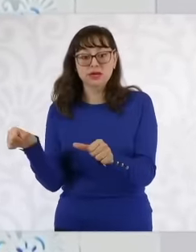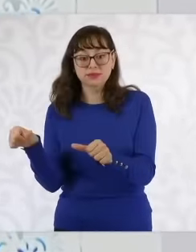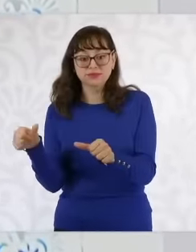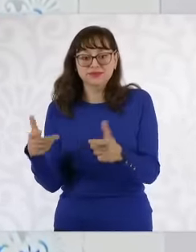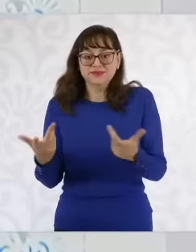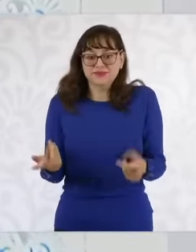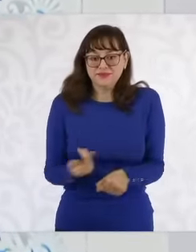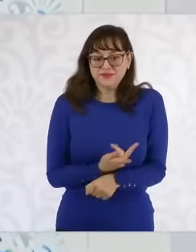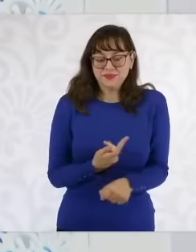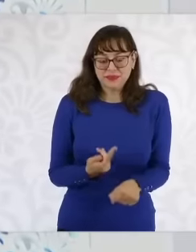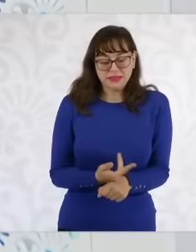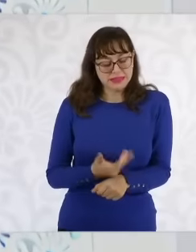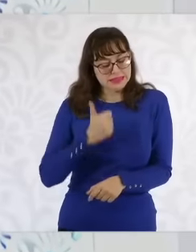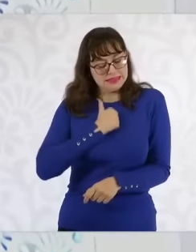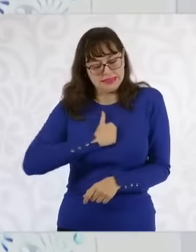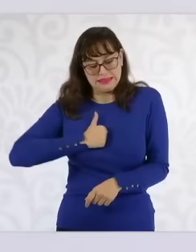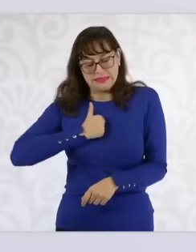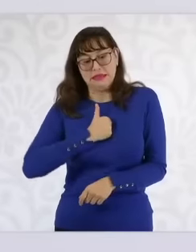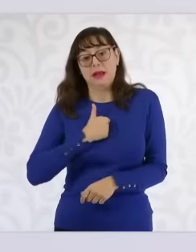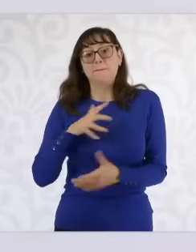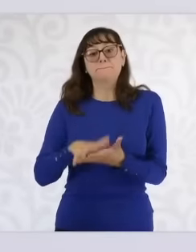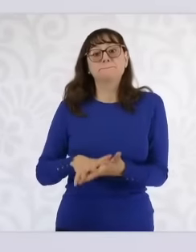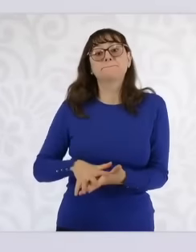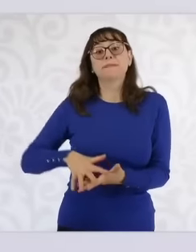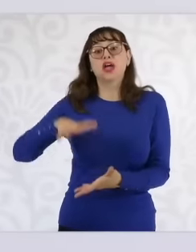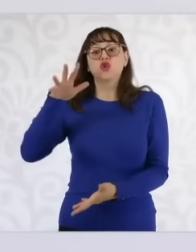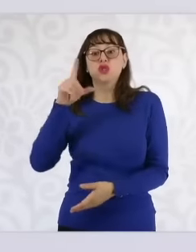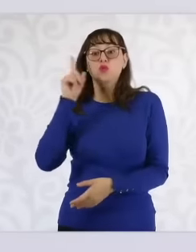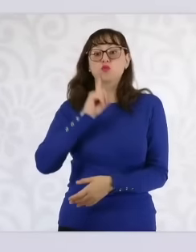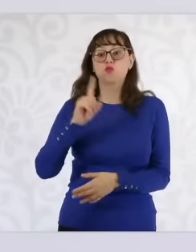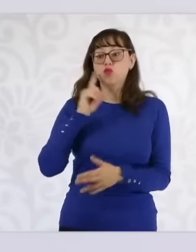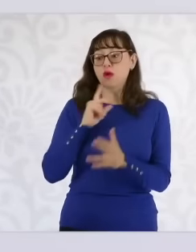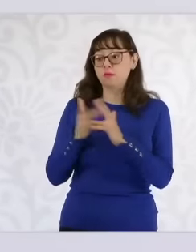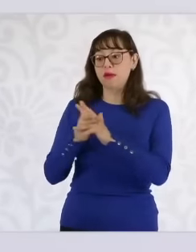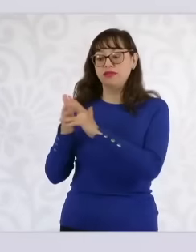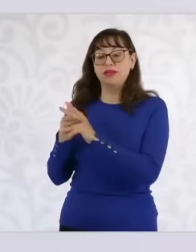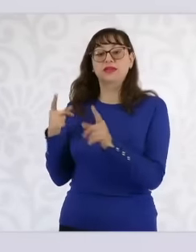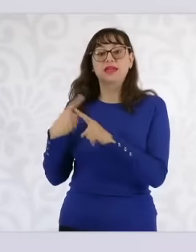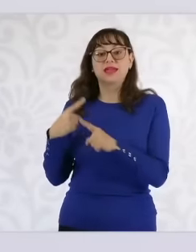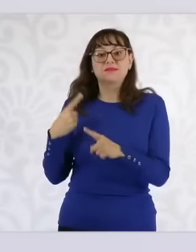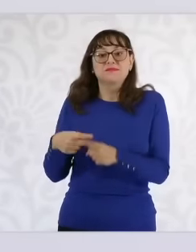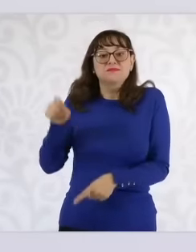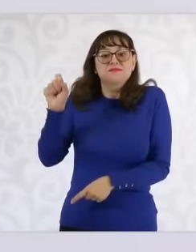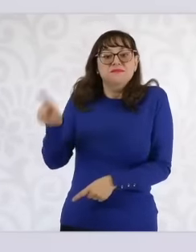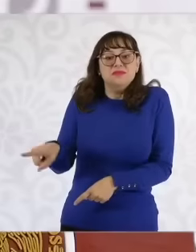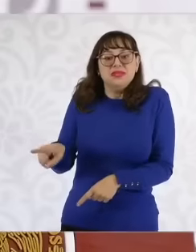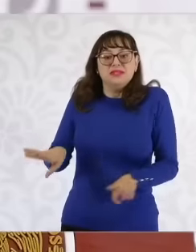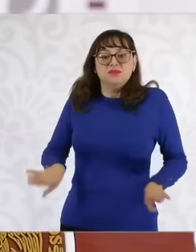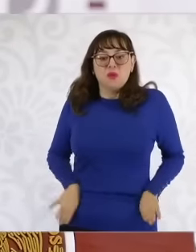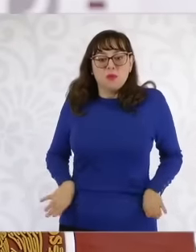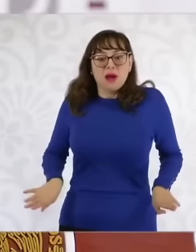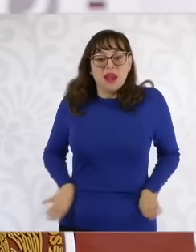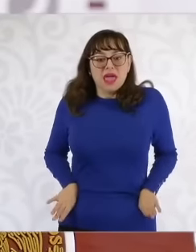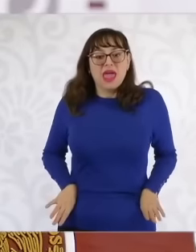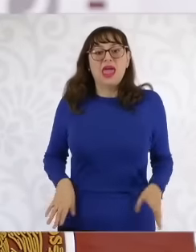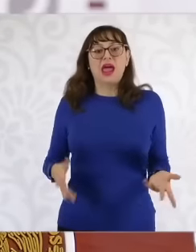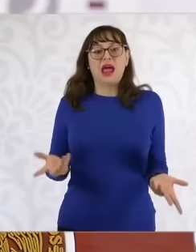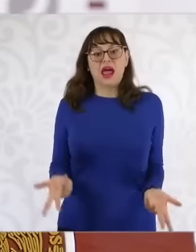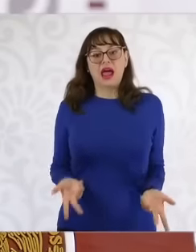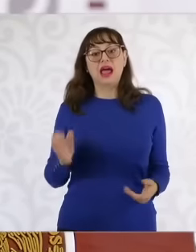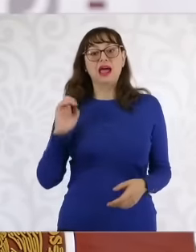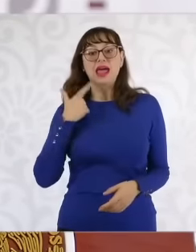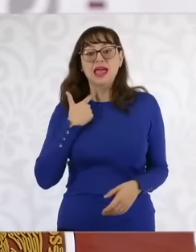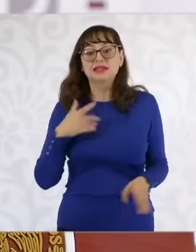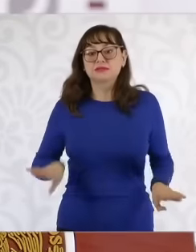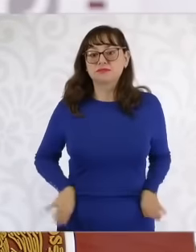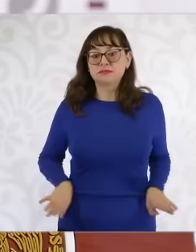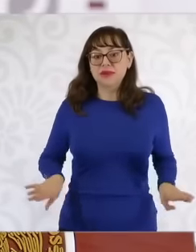femicides come from people they know and many times it is a partner or ex-partner and they are